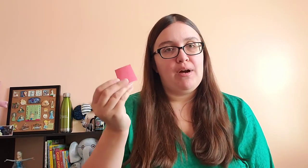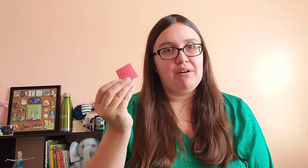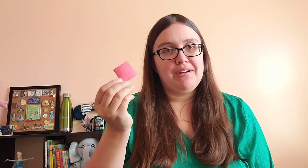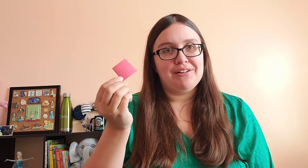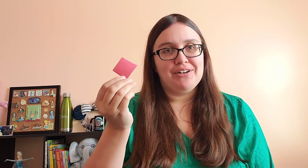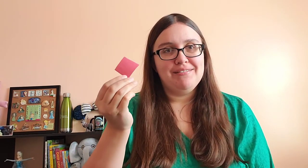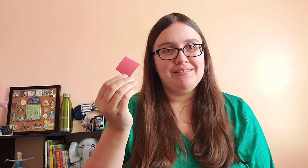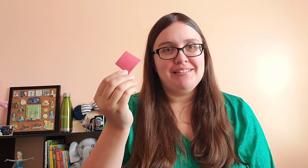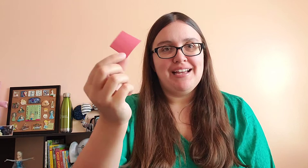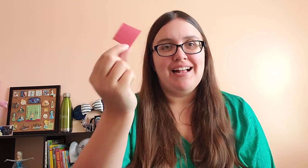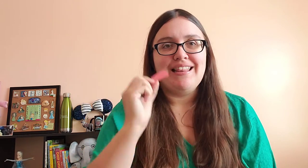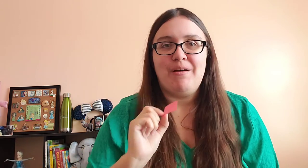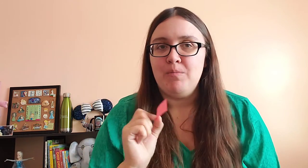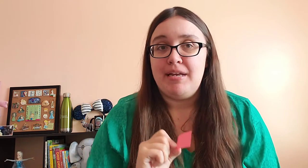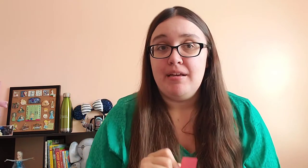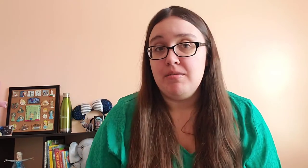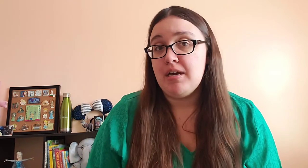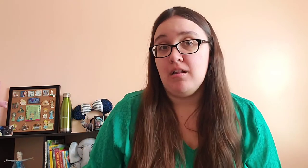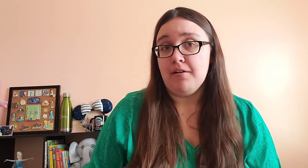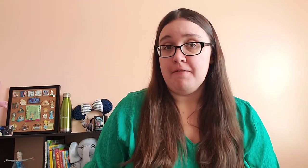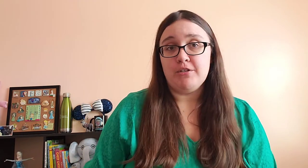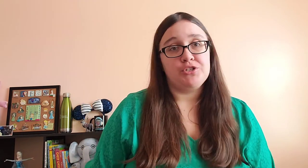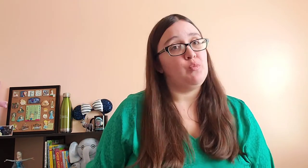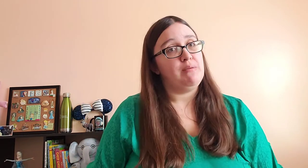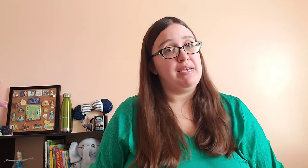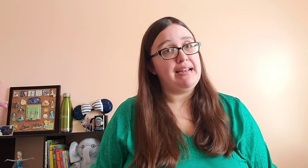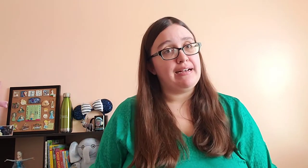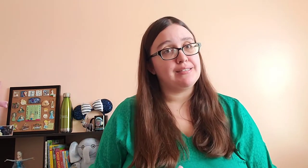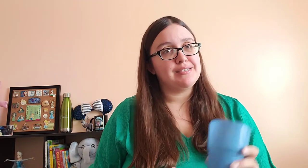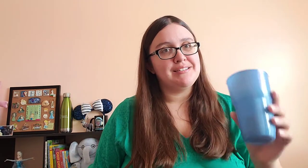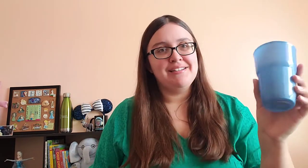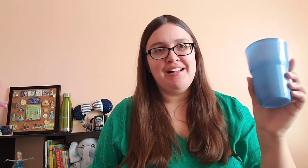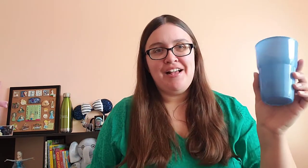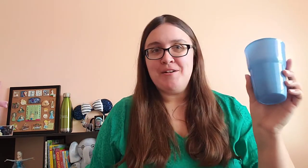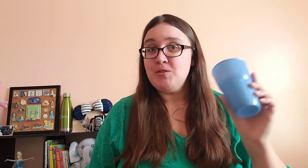out a color and that will be the color fish that we meet next.